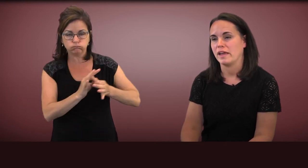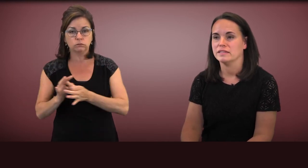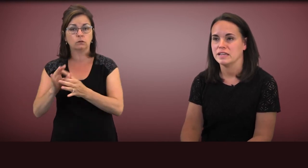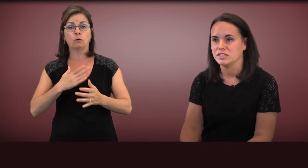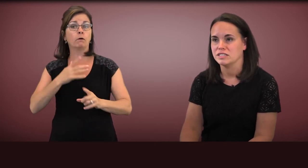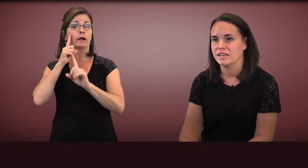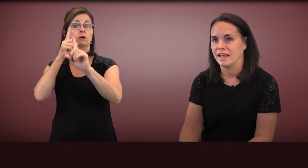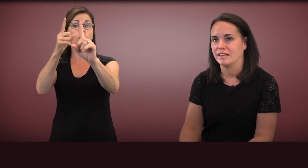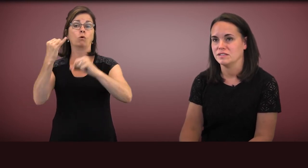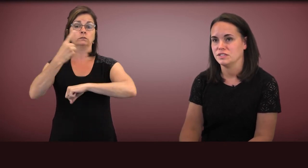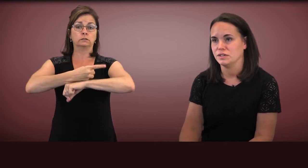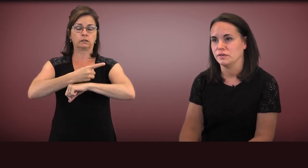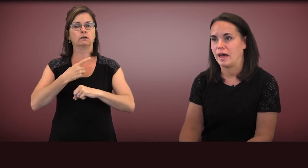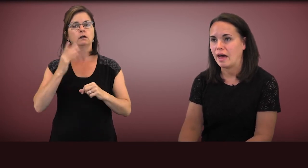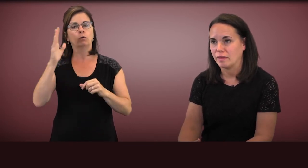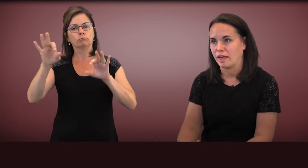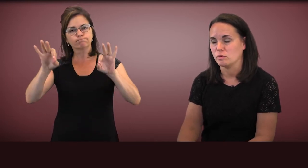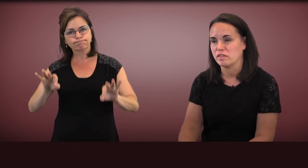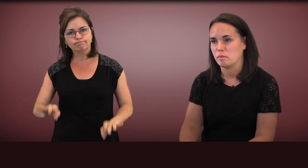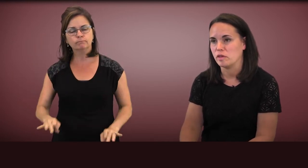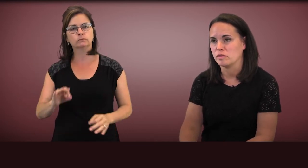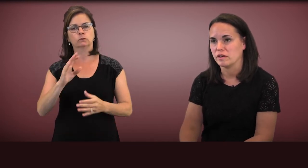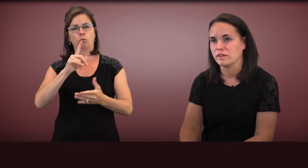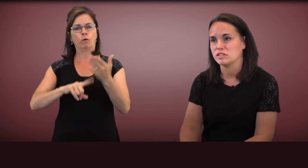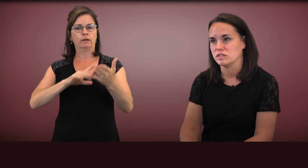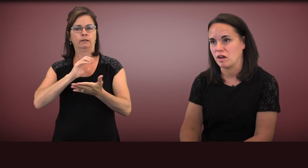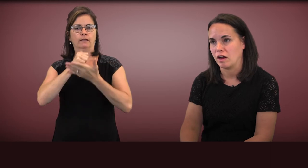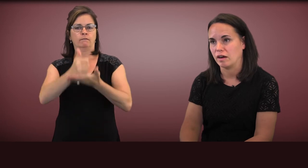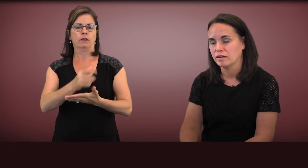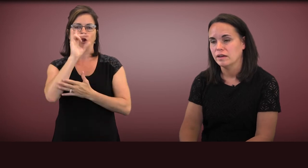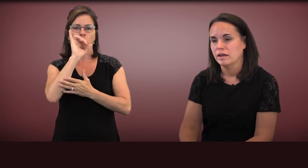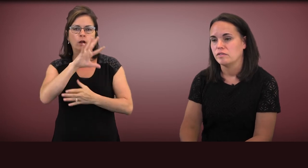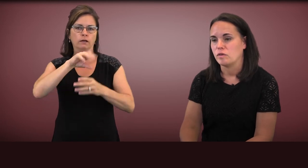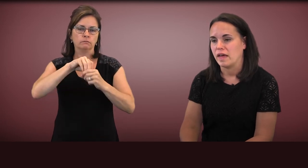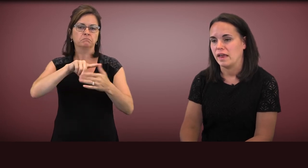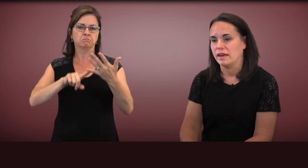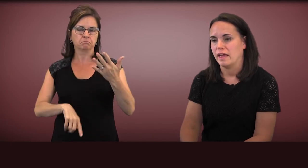My intention today is to outline what some of those interventions are so that